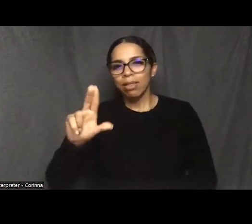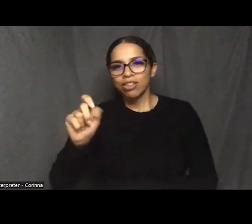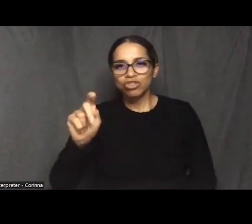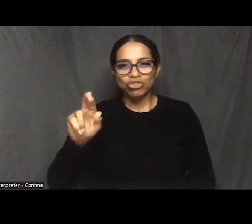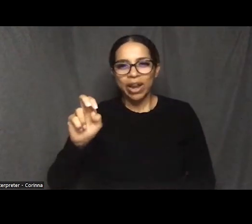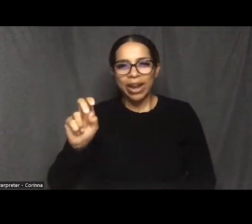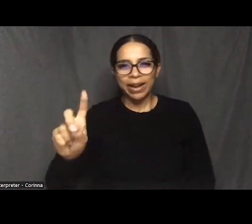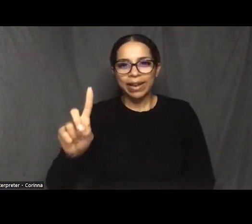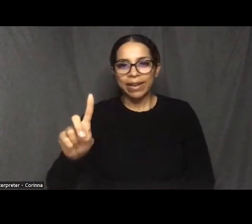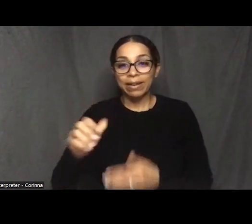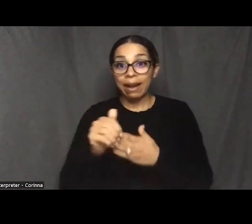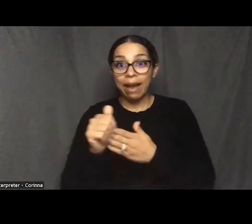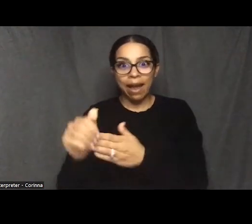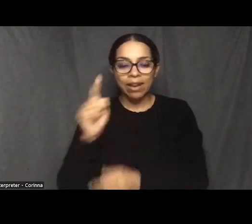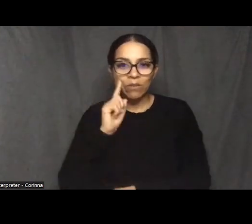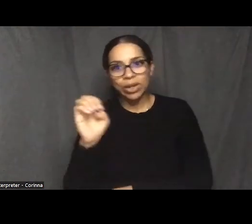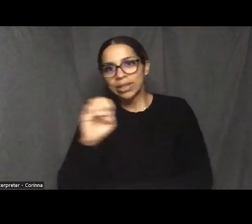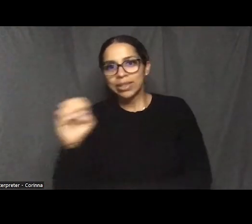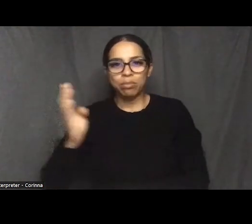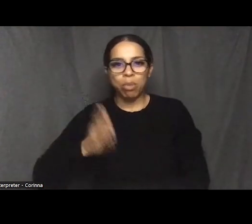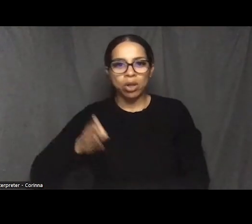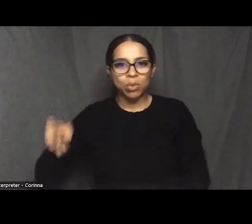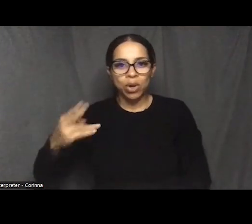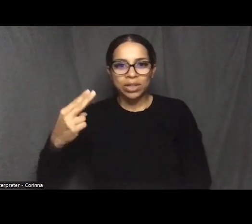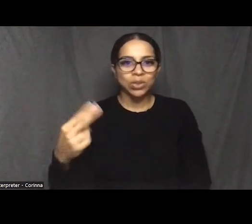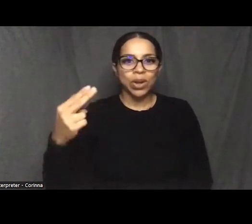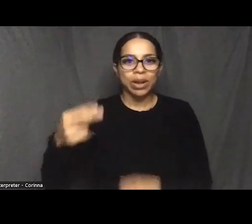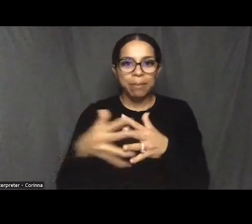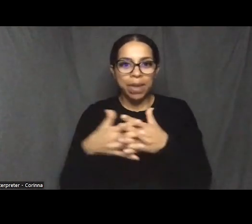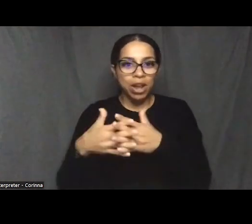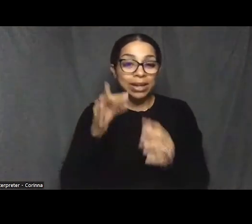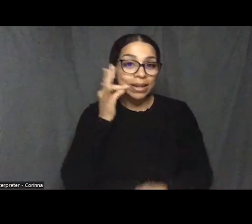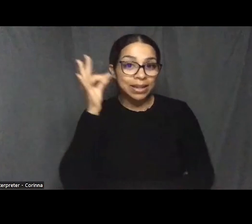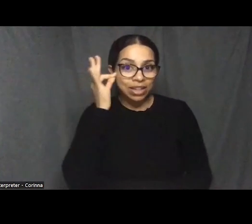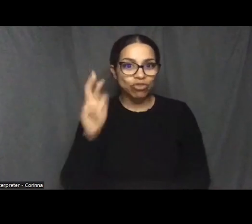Historic American Indian Reservation Walking tour map from the Peale,